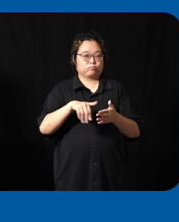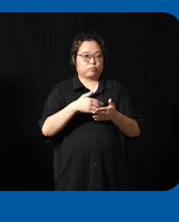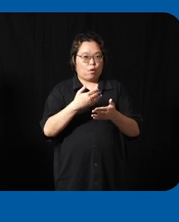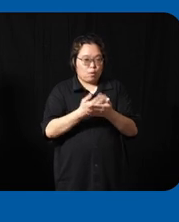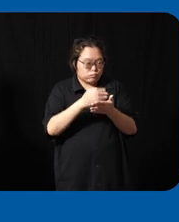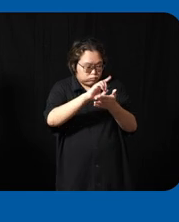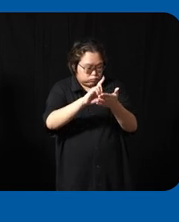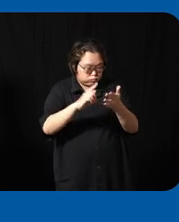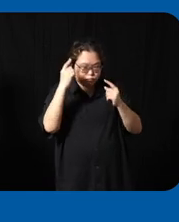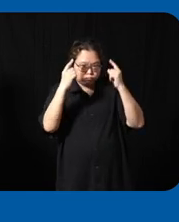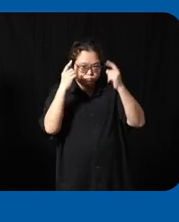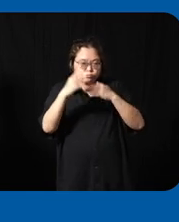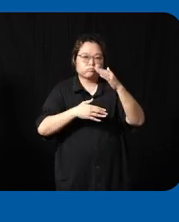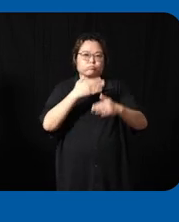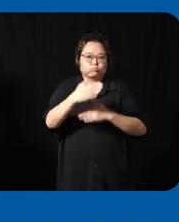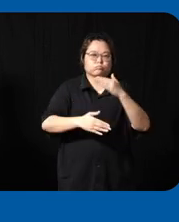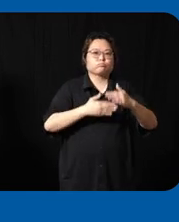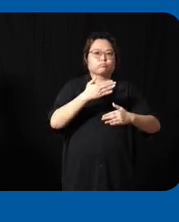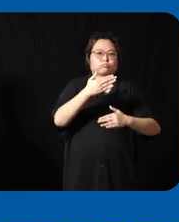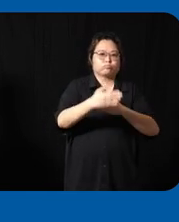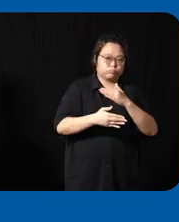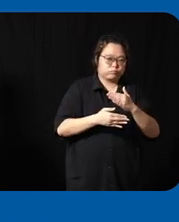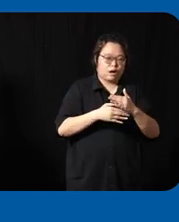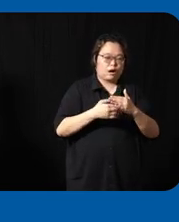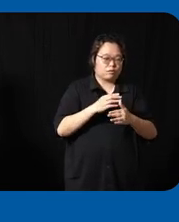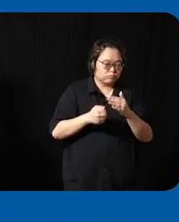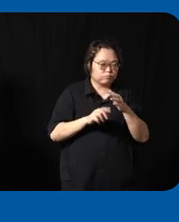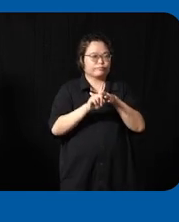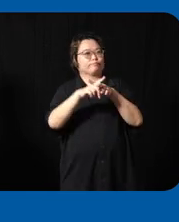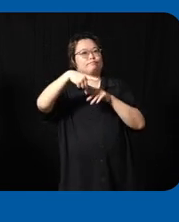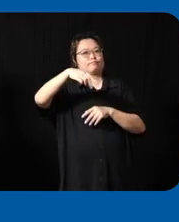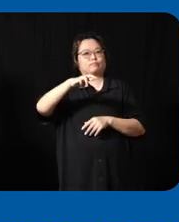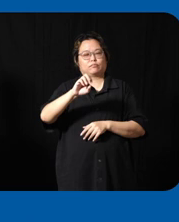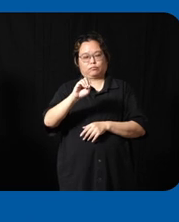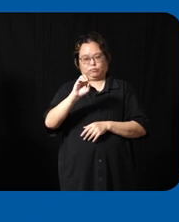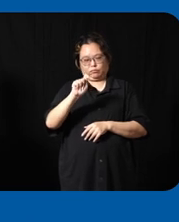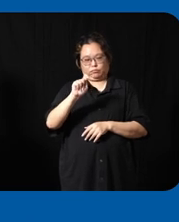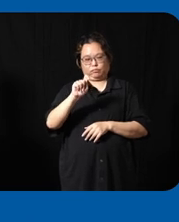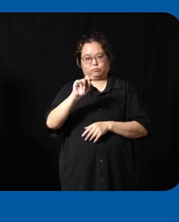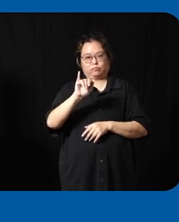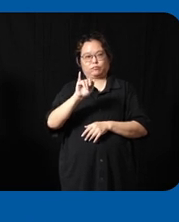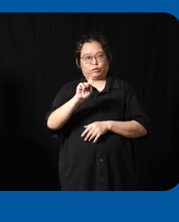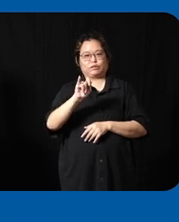thinking process and come up with a prototype at the end so um and right after the whole course